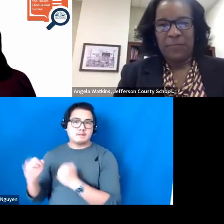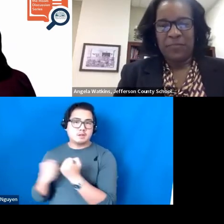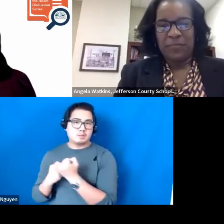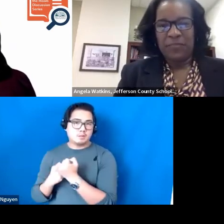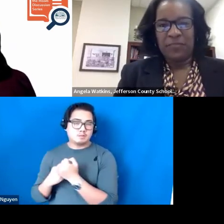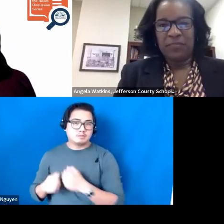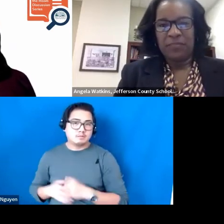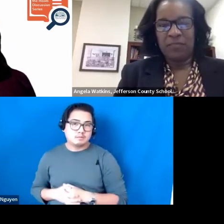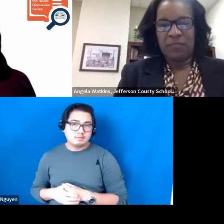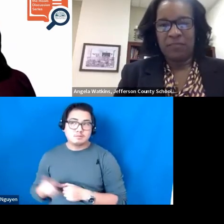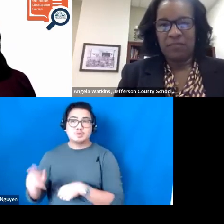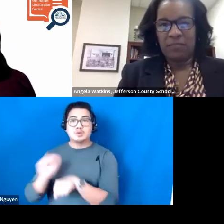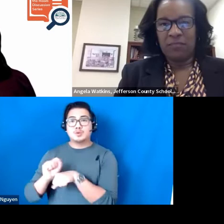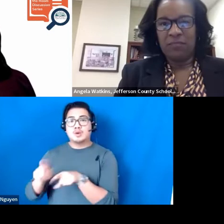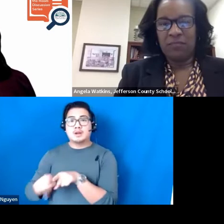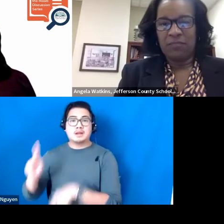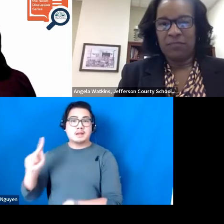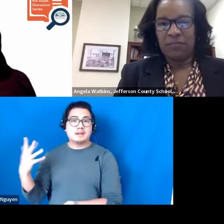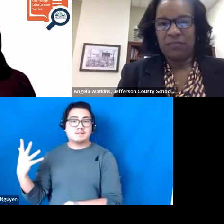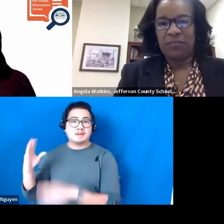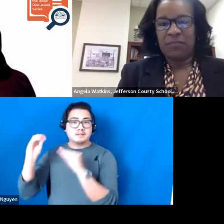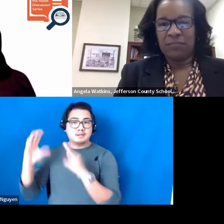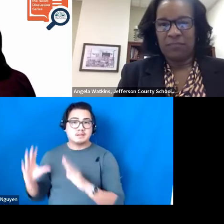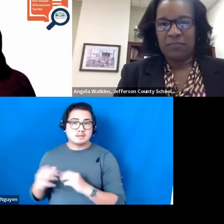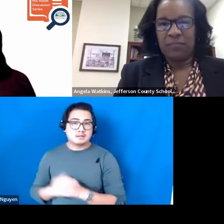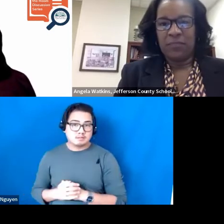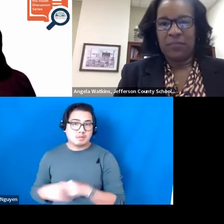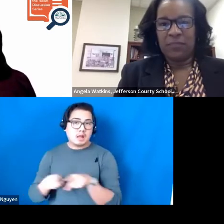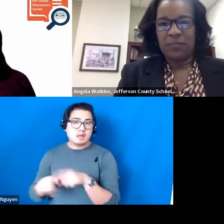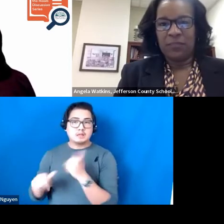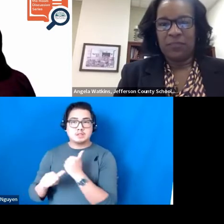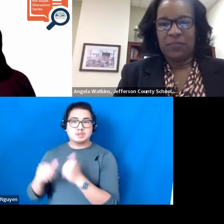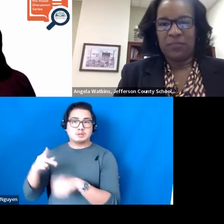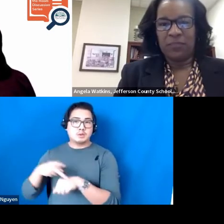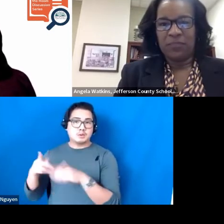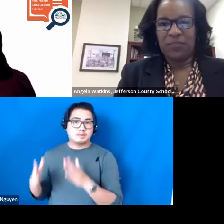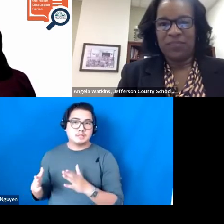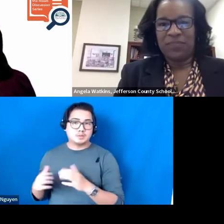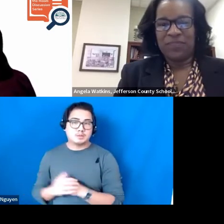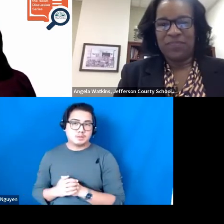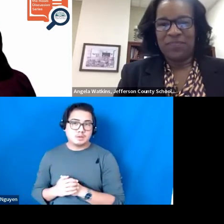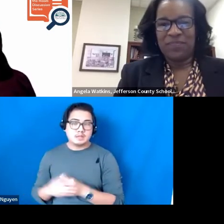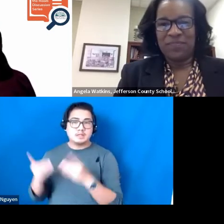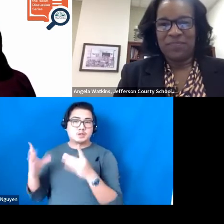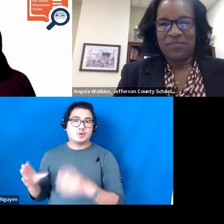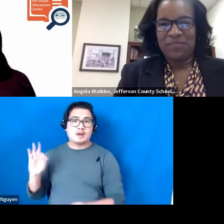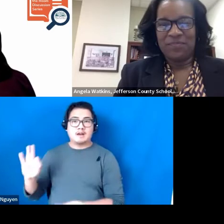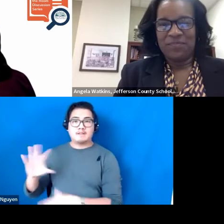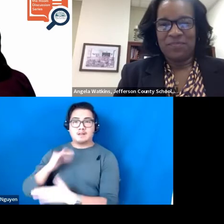She served as a K-5 teacher, Assistant Principal, Principal, Director of Intervention and Student Support,